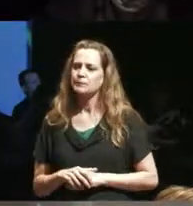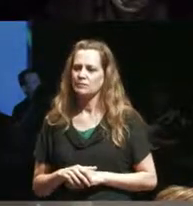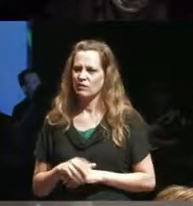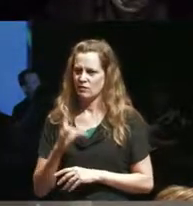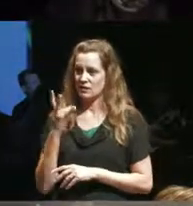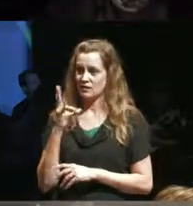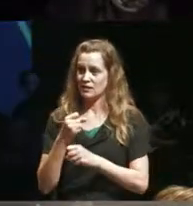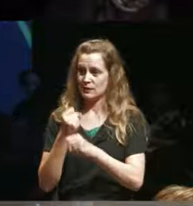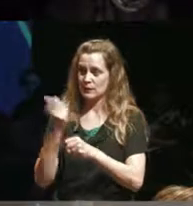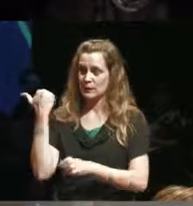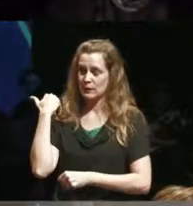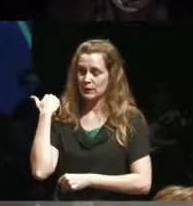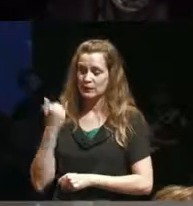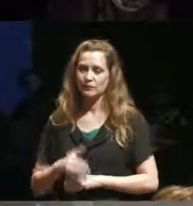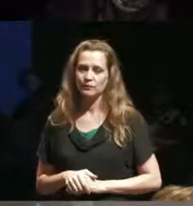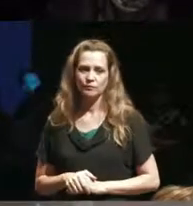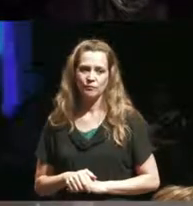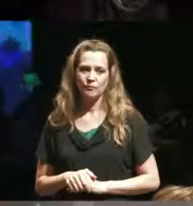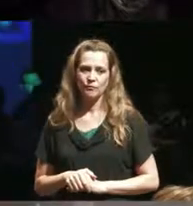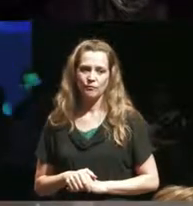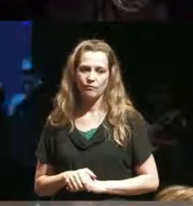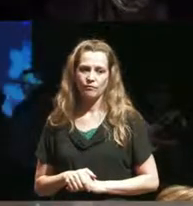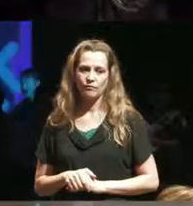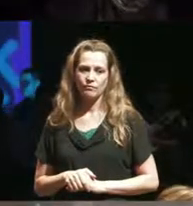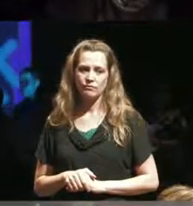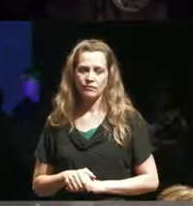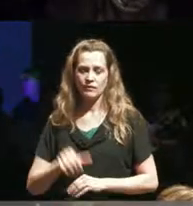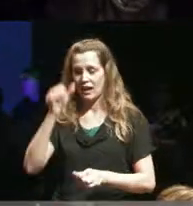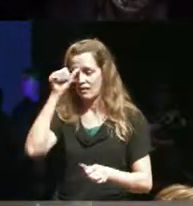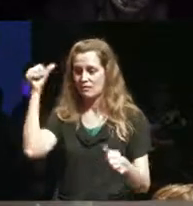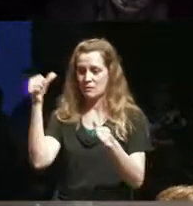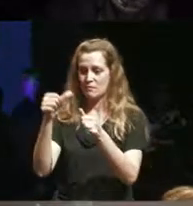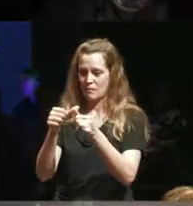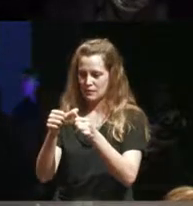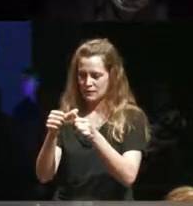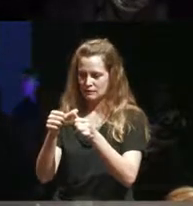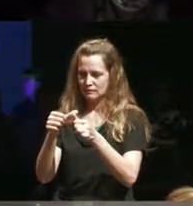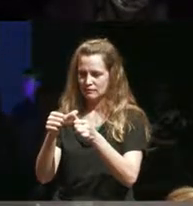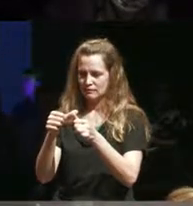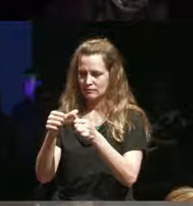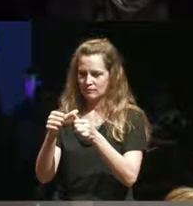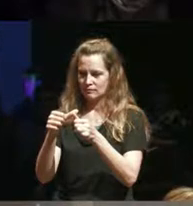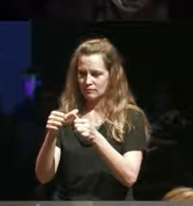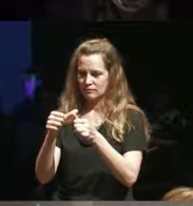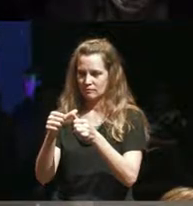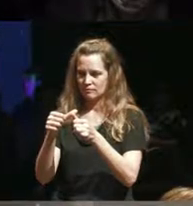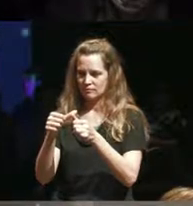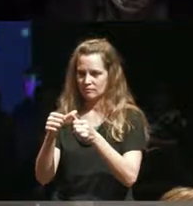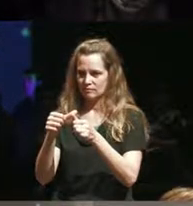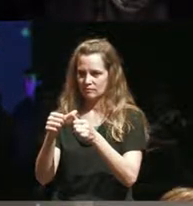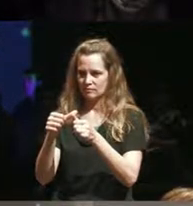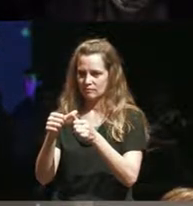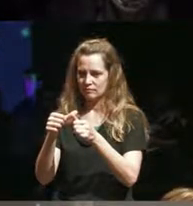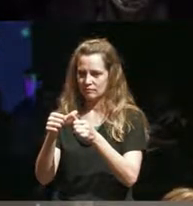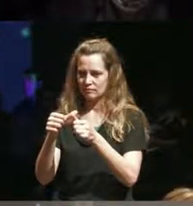years ago and I remember Eliza that I I actively like I made a very easy